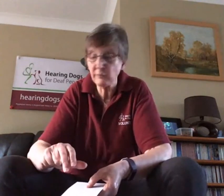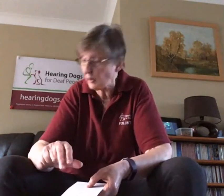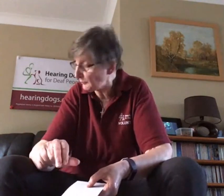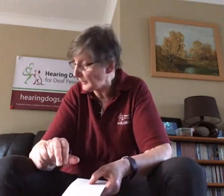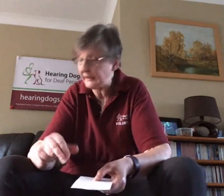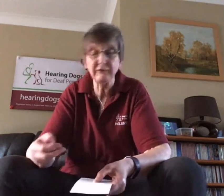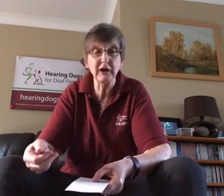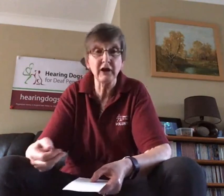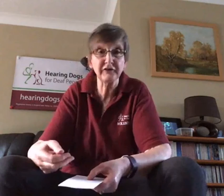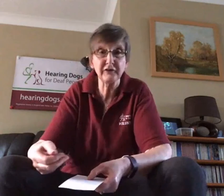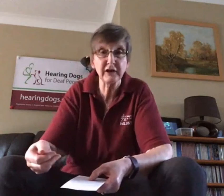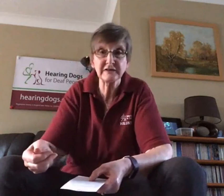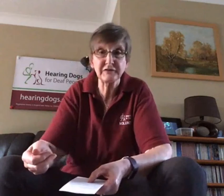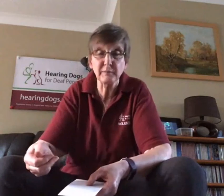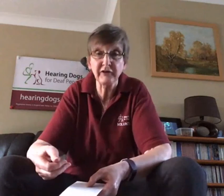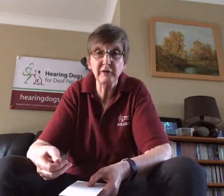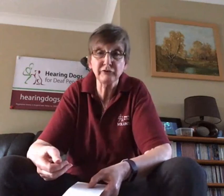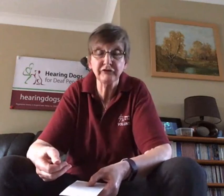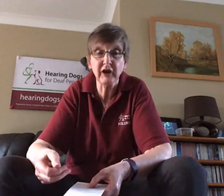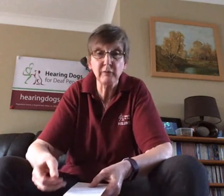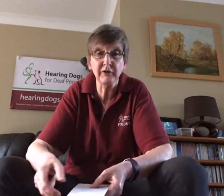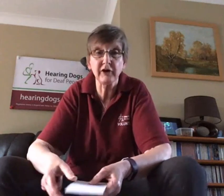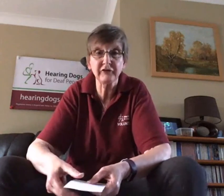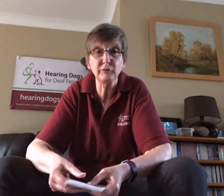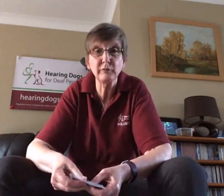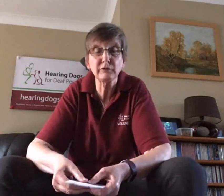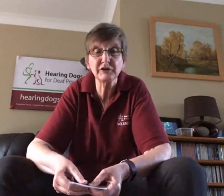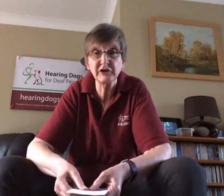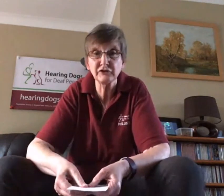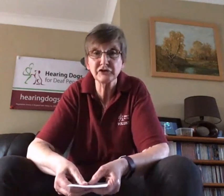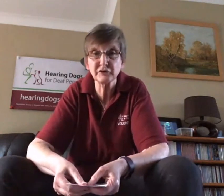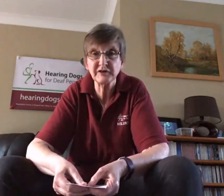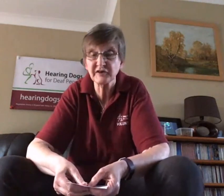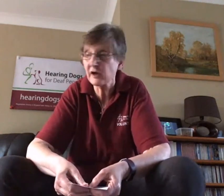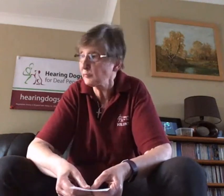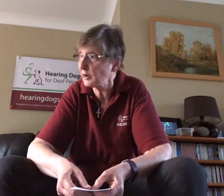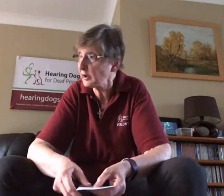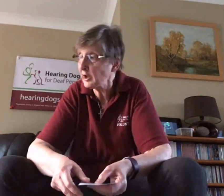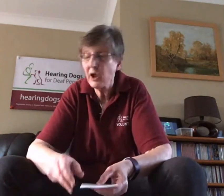be leaving us in the next few months he will stay with us and we will continue to do his sound work.